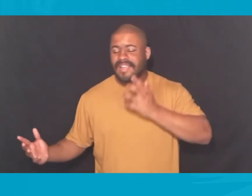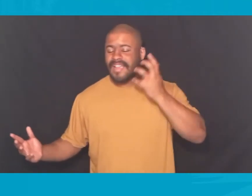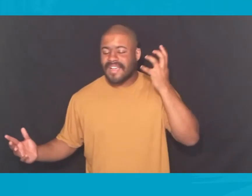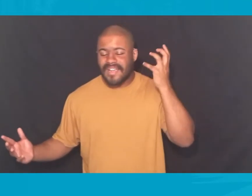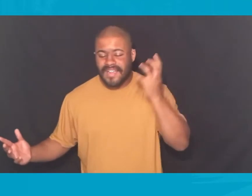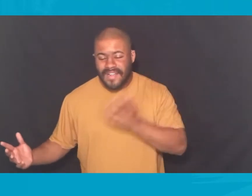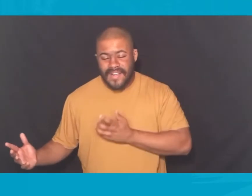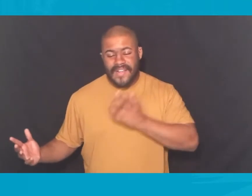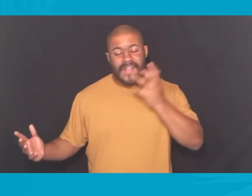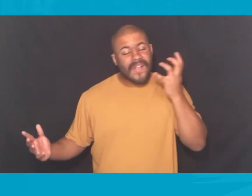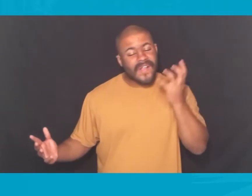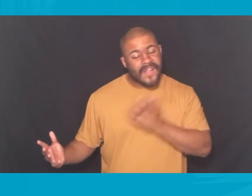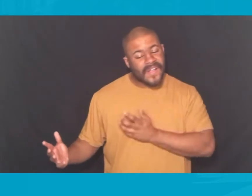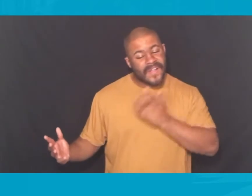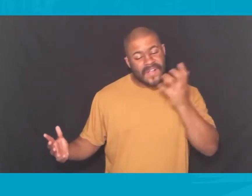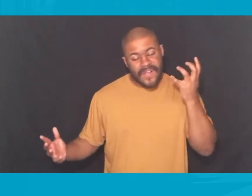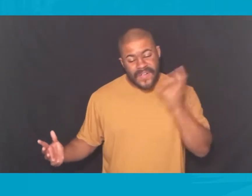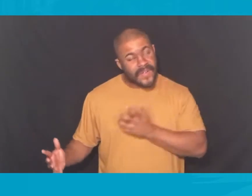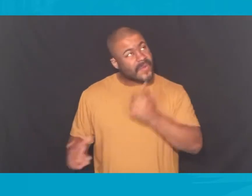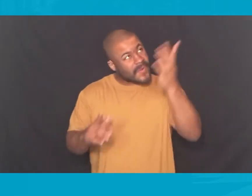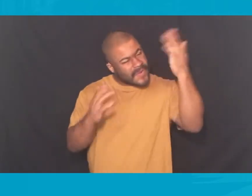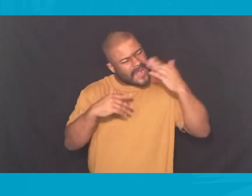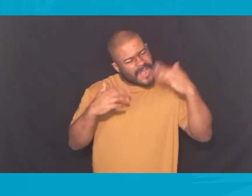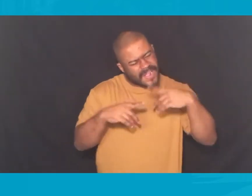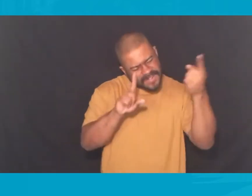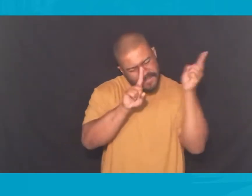Yeah! Make a way God